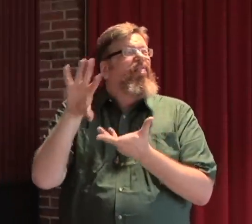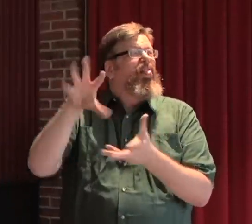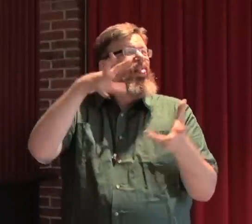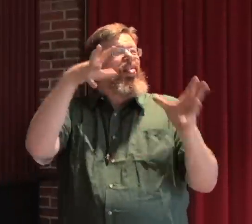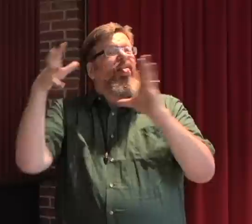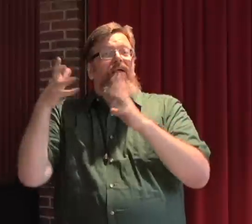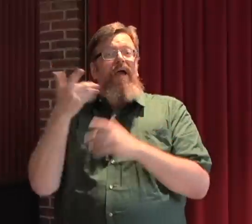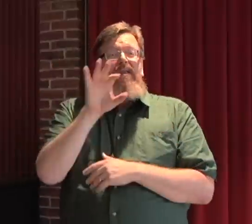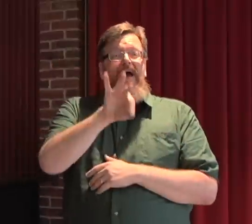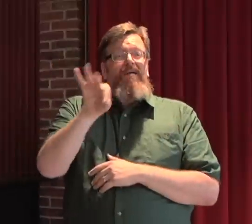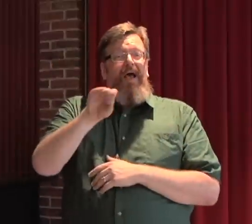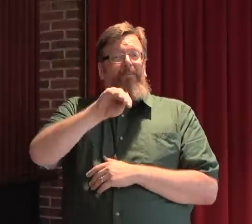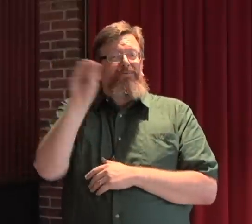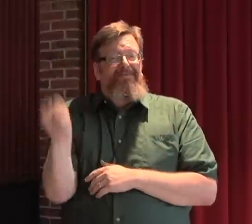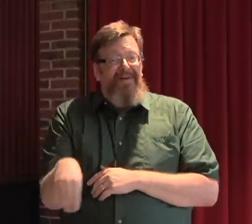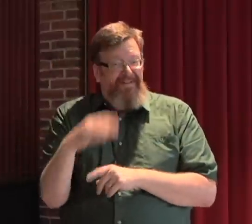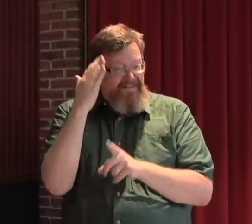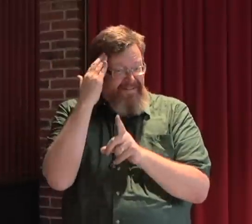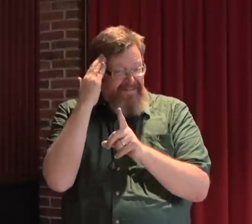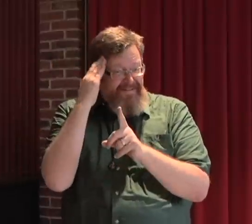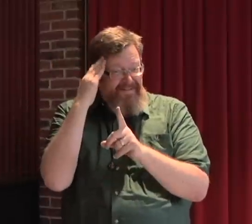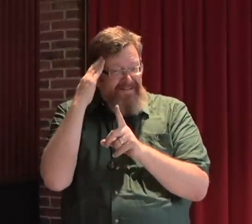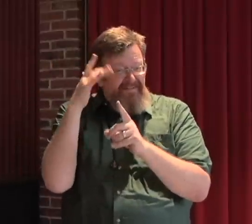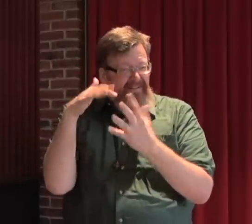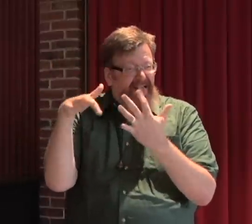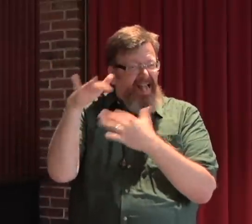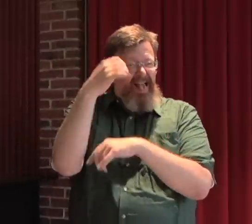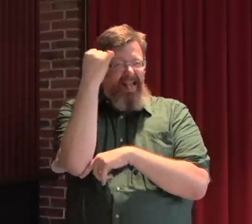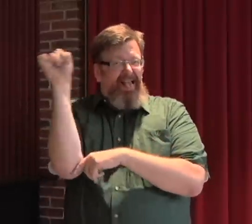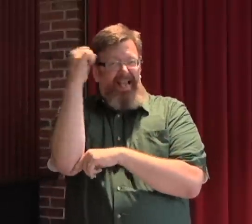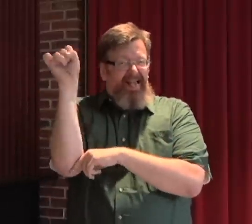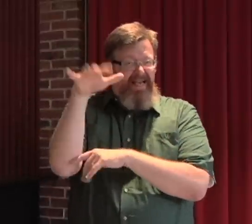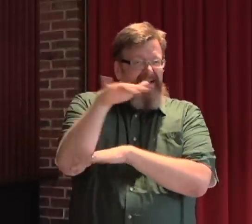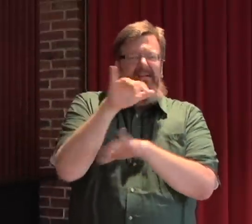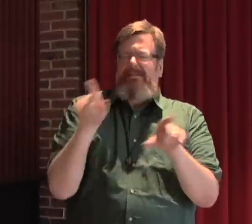as you know today, the 99%, things have been happening with the Occupy [Movement] in the United States --